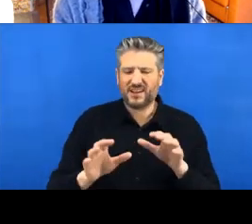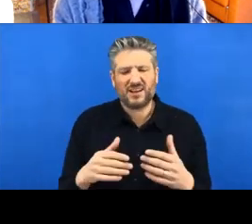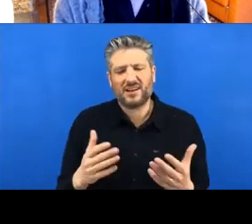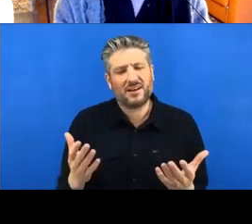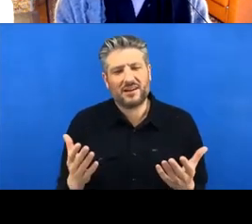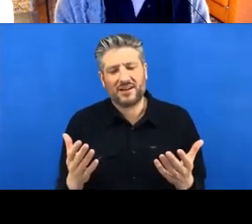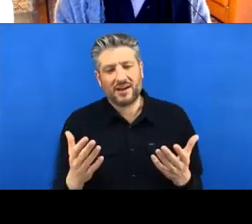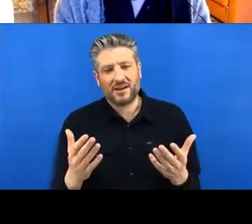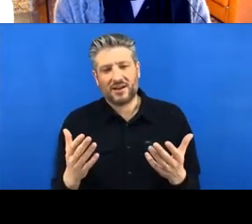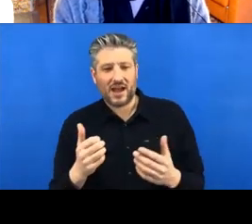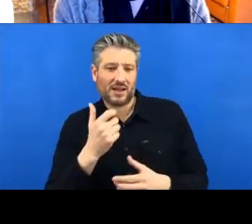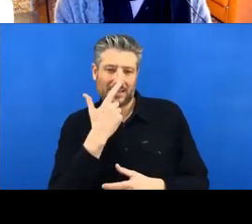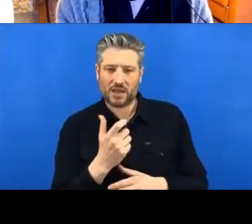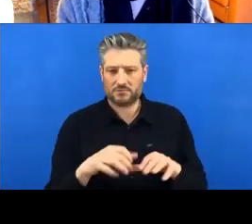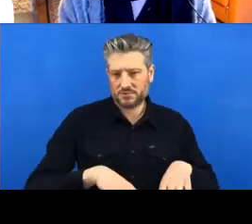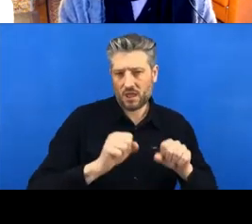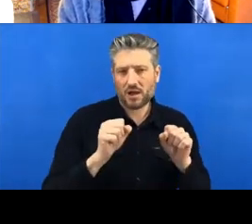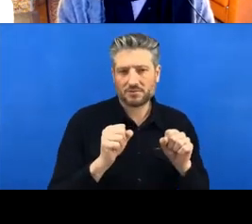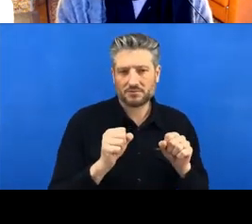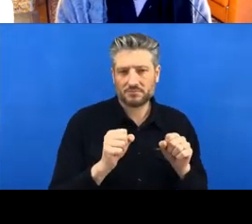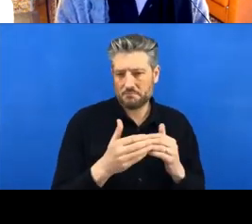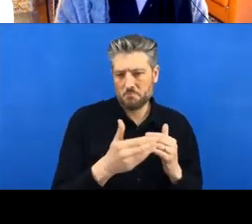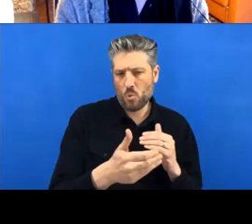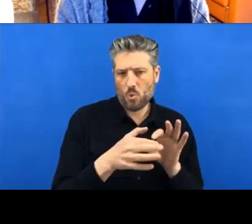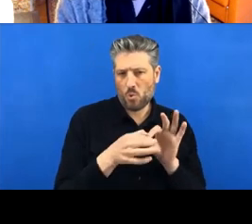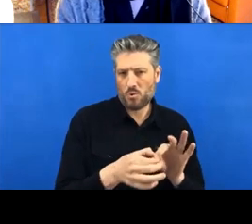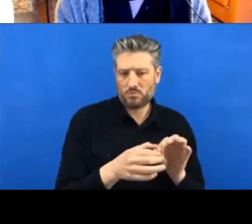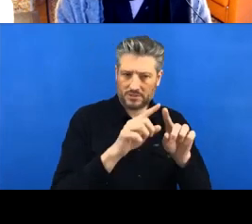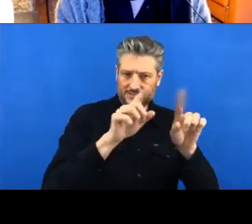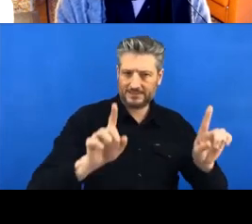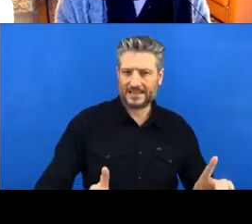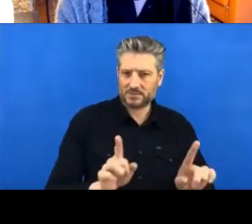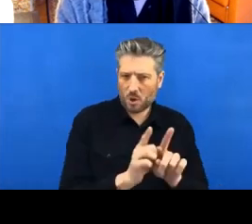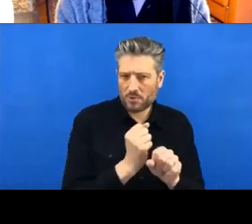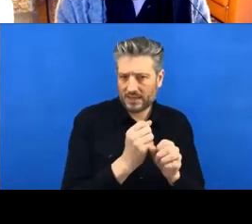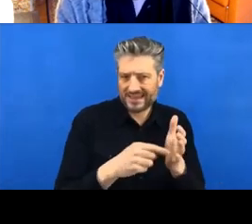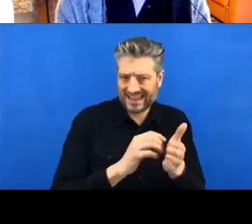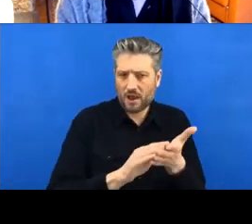with a friendlier tool like GitHub Desktop, or use Git inside RStudio later on.